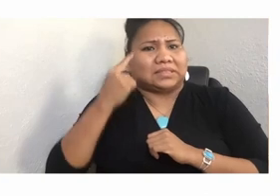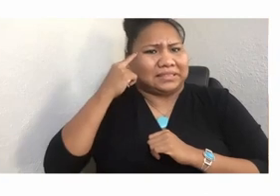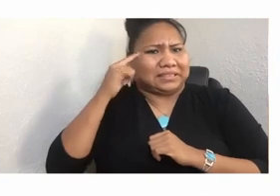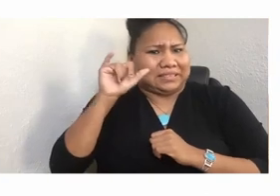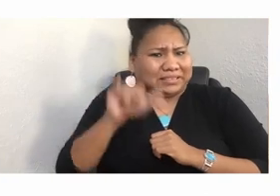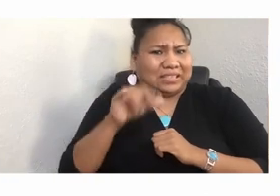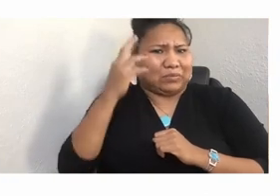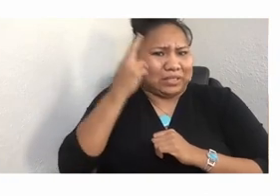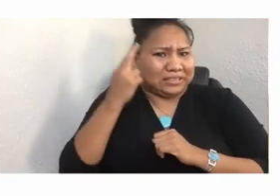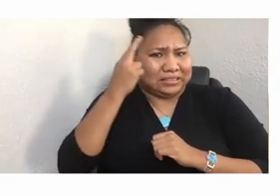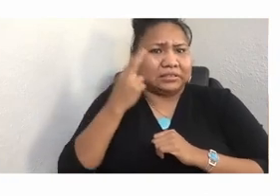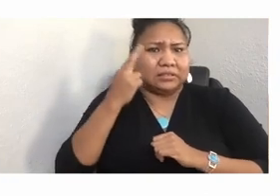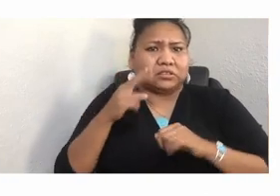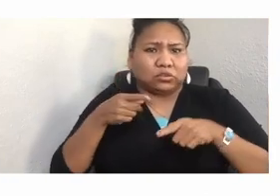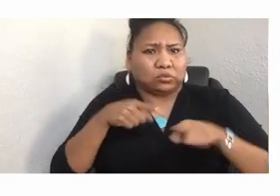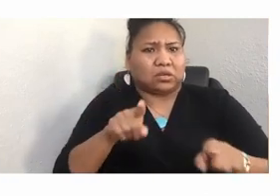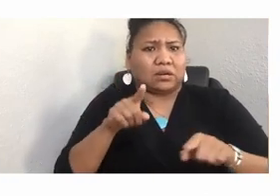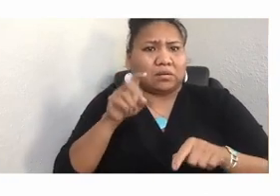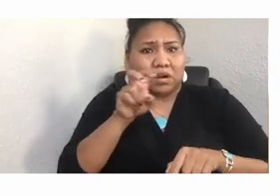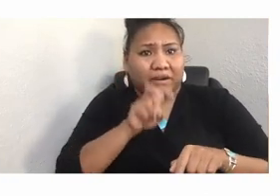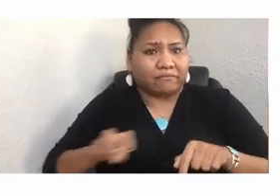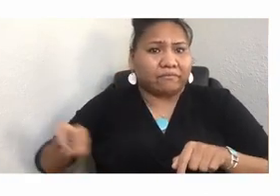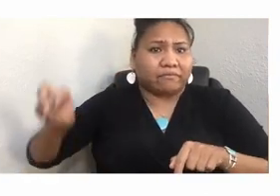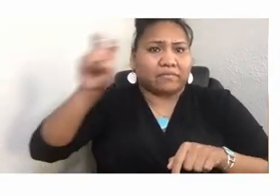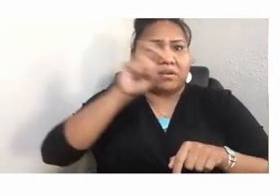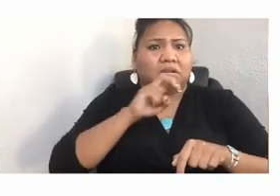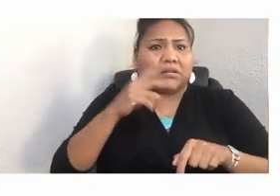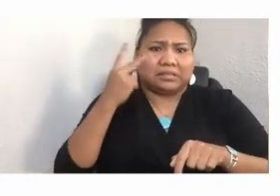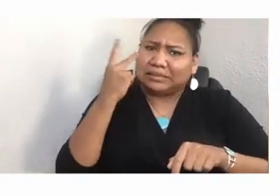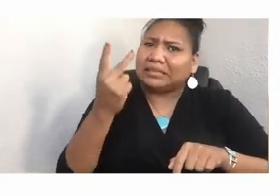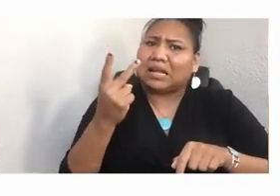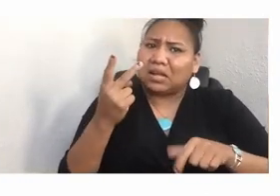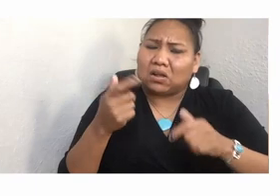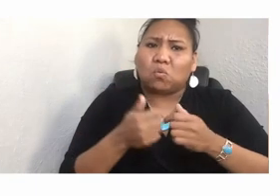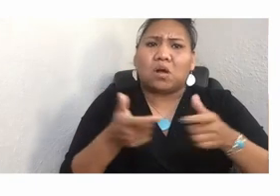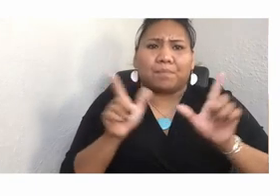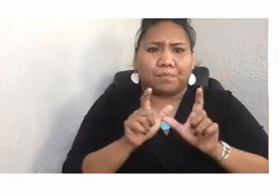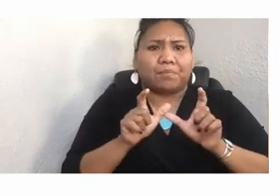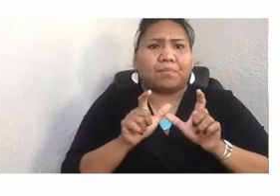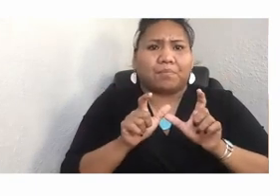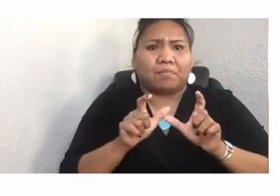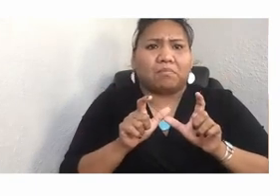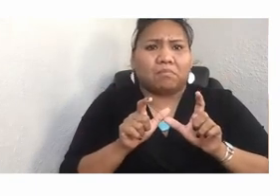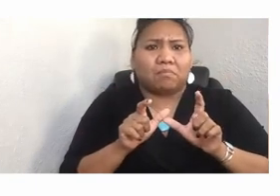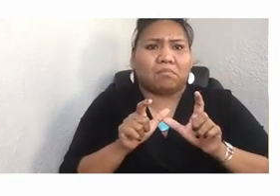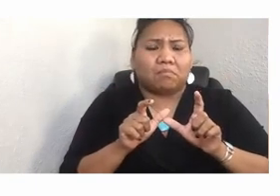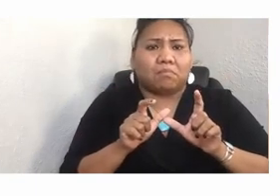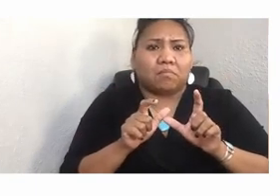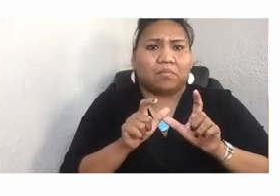I've seen Native nations that have taken an unprecedented stand together against the destruction